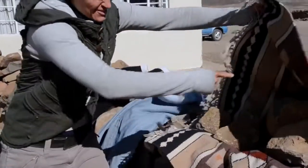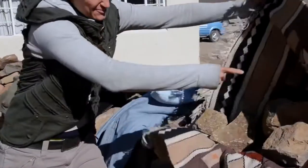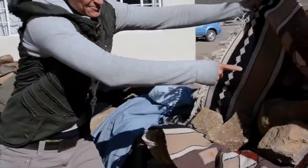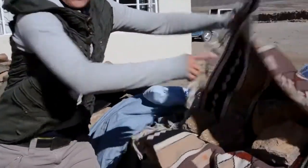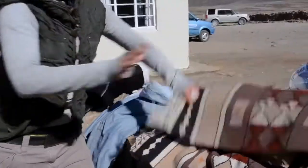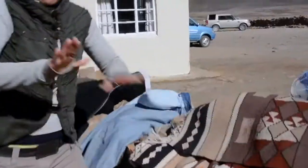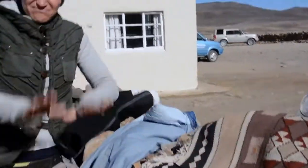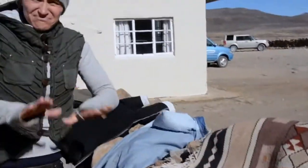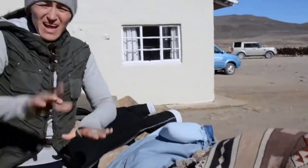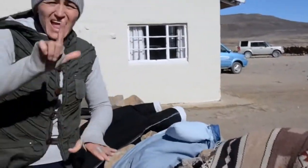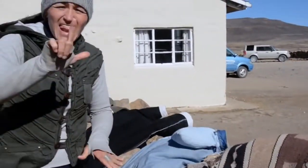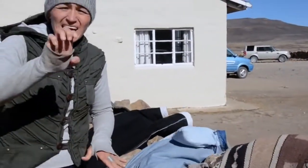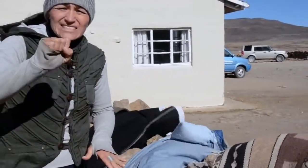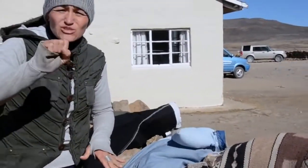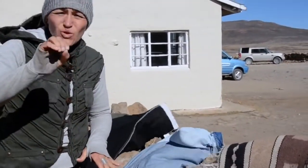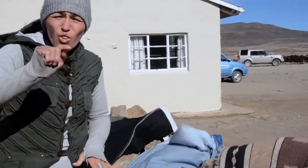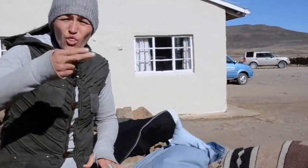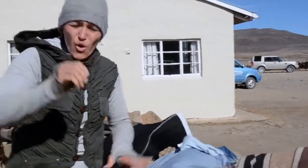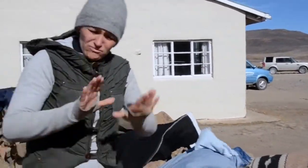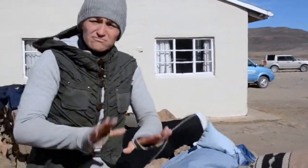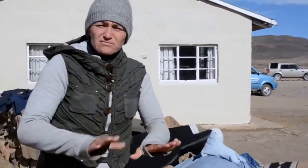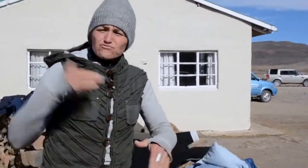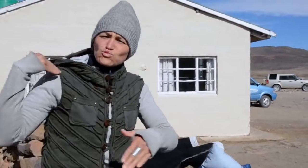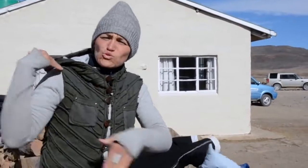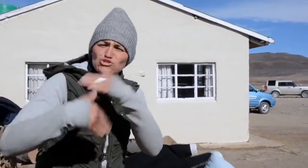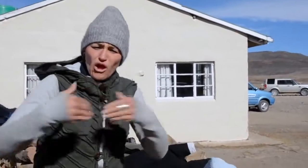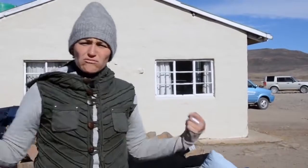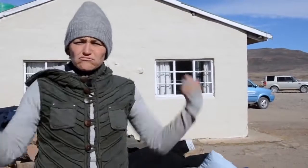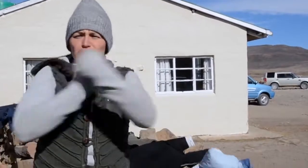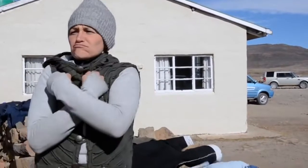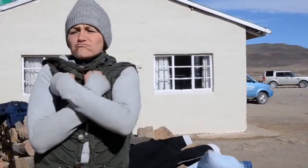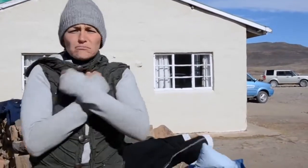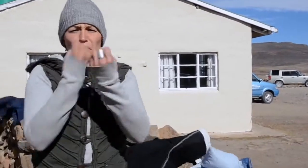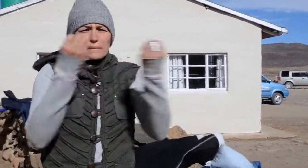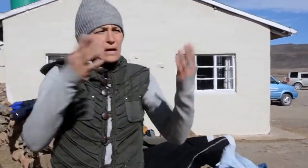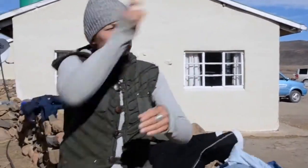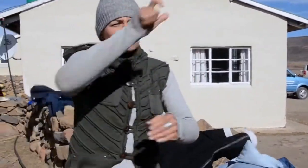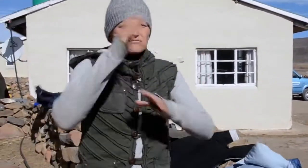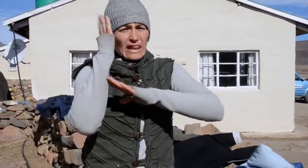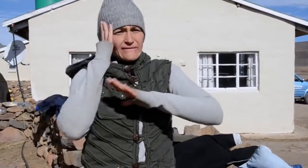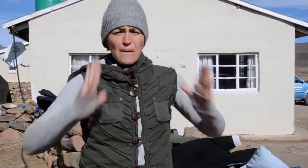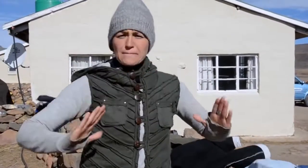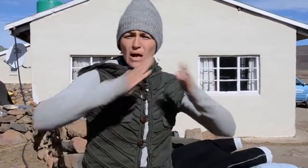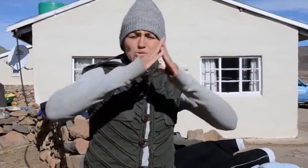See this blanket? It is traditional for the people of Lesotho